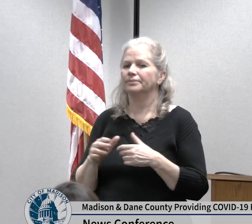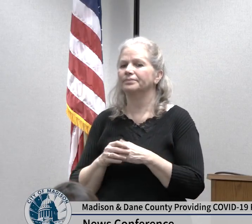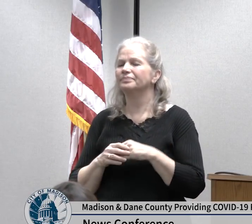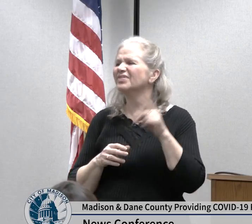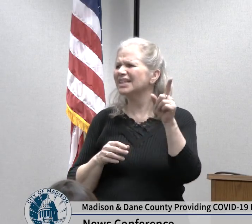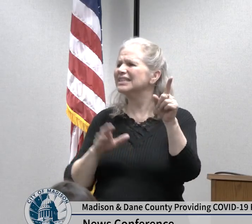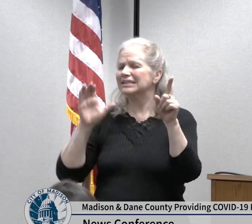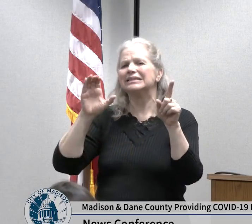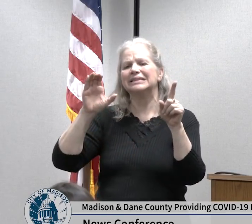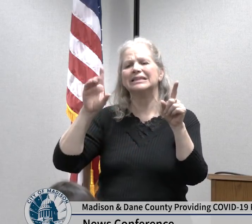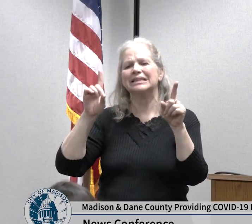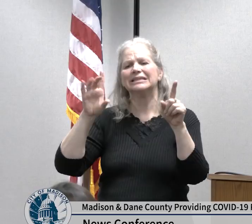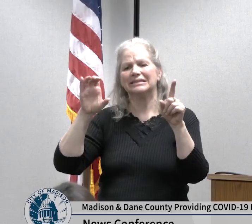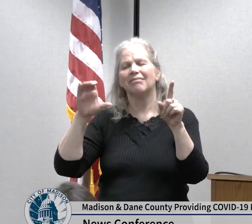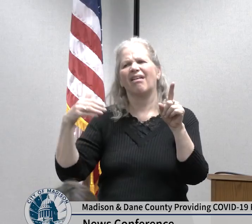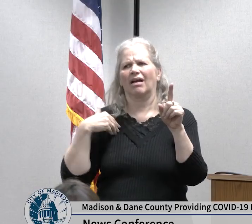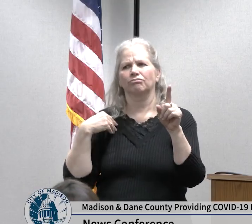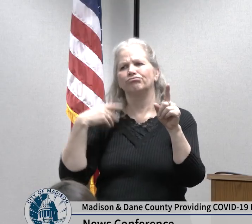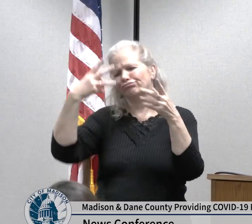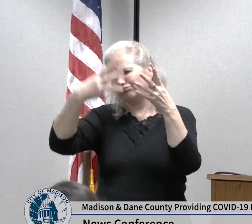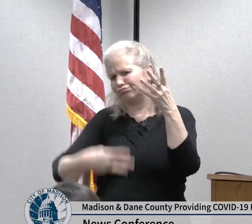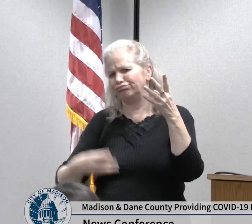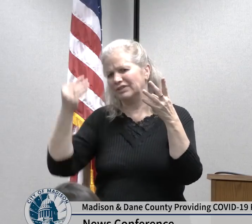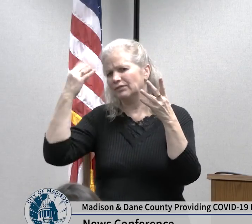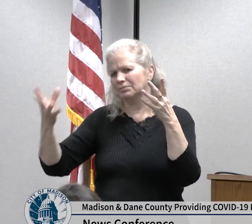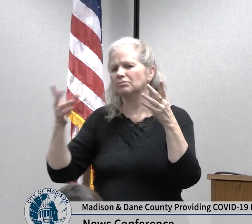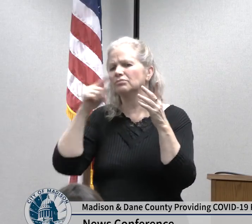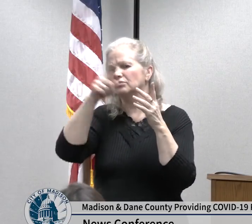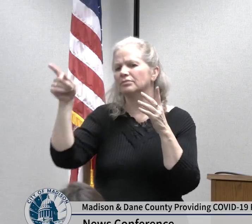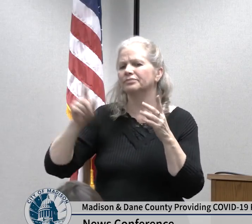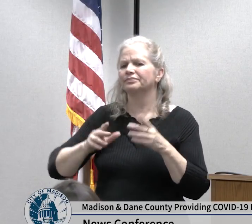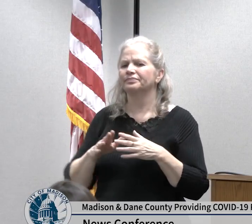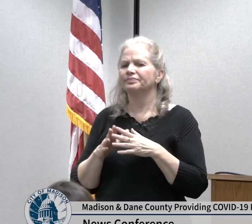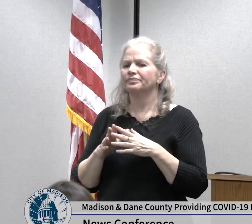closer and proximity people are to each other the more easily this virus spreads